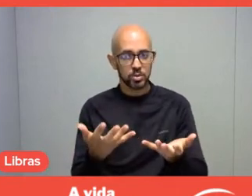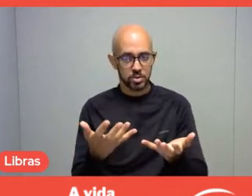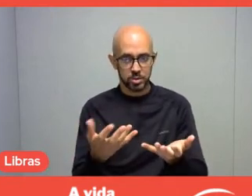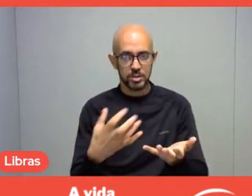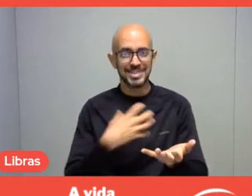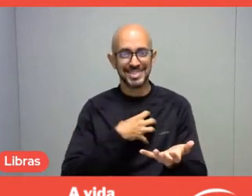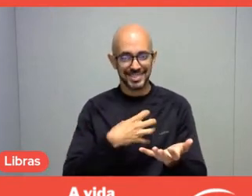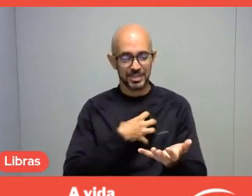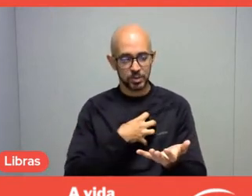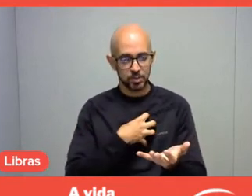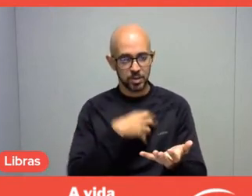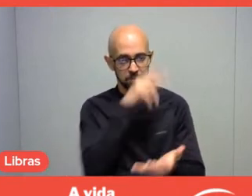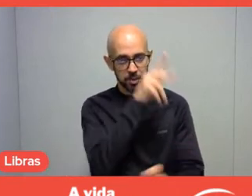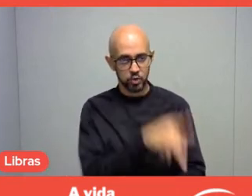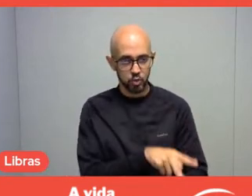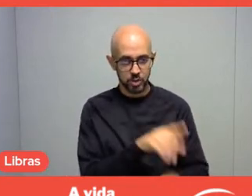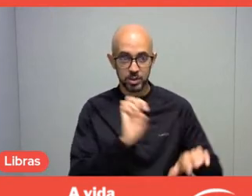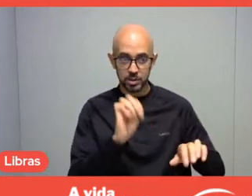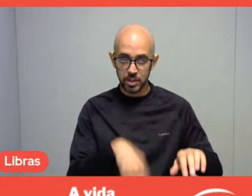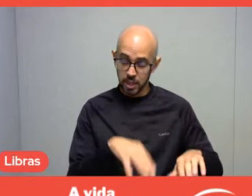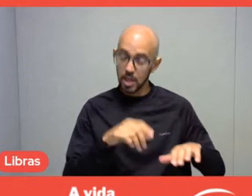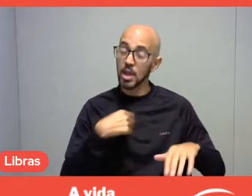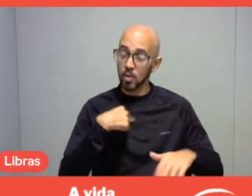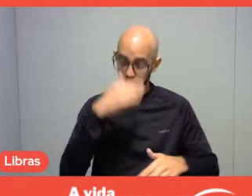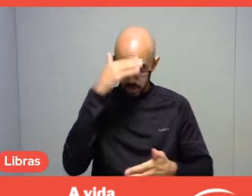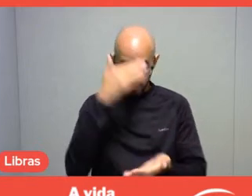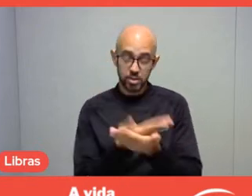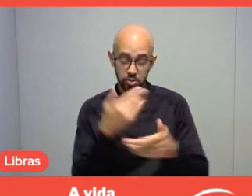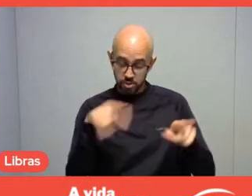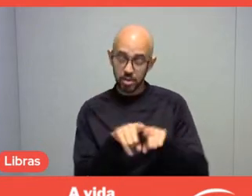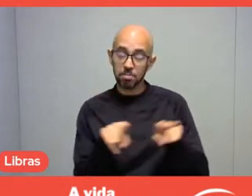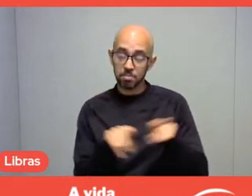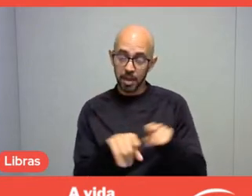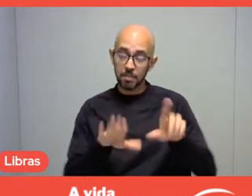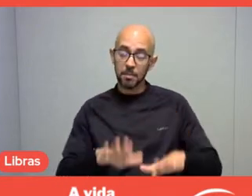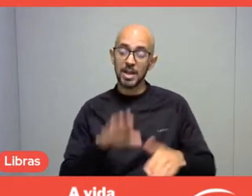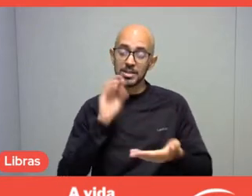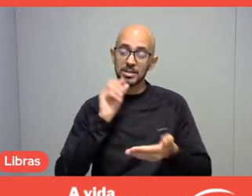However, we still lack a lot, maybe we are still in our infancy